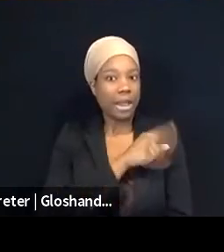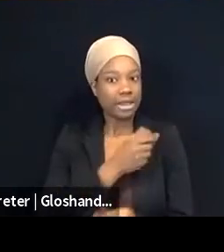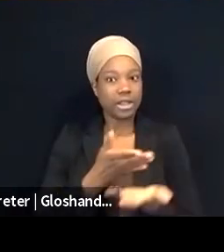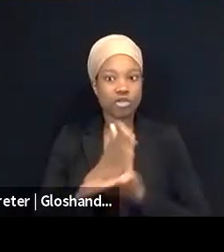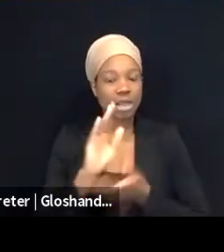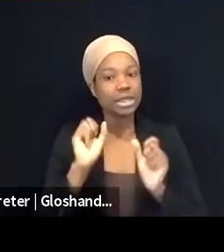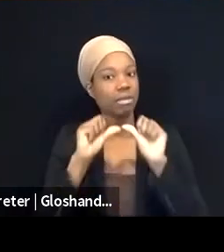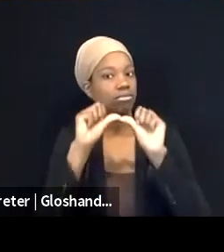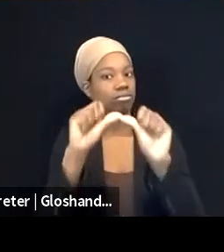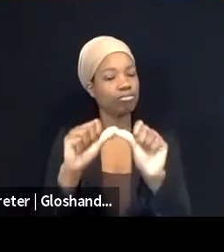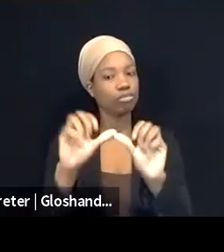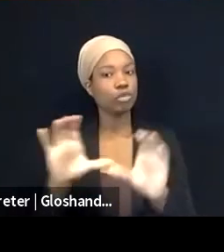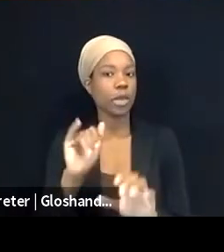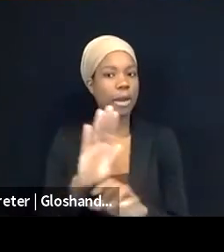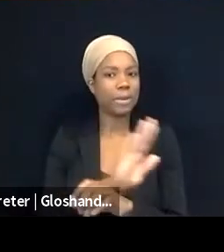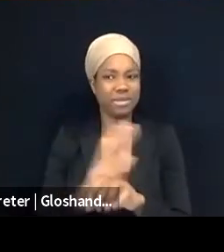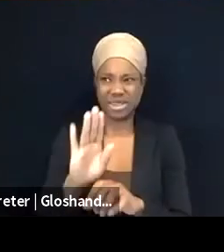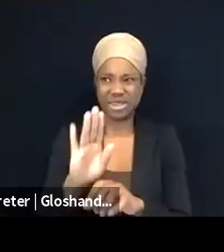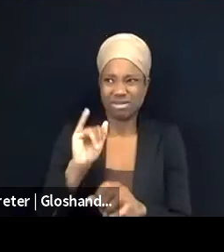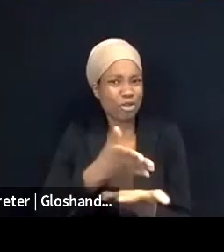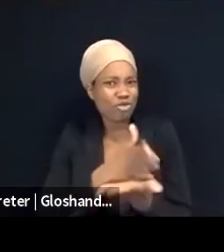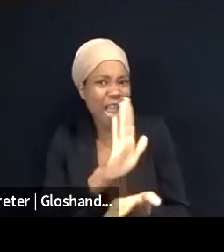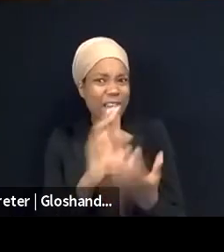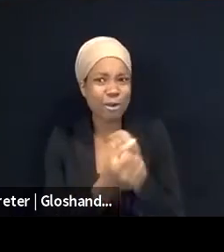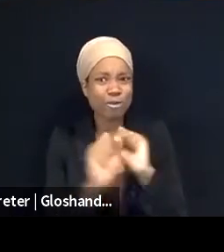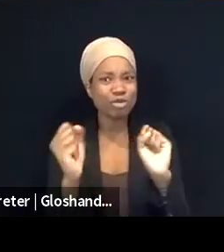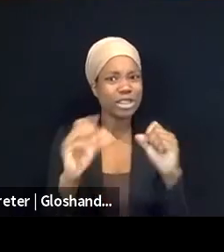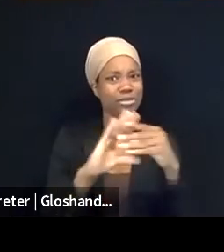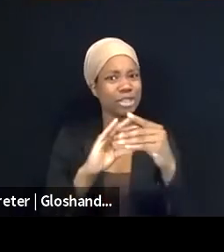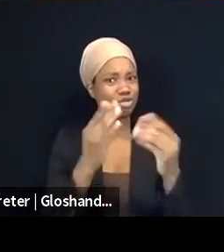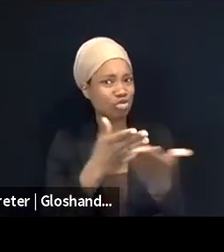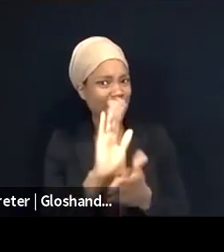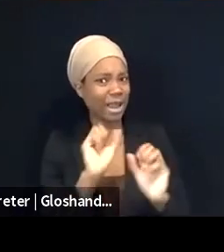because it is their free speech right to do that. But I will say at the beginning,